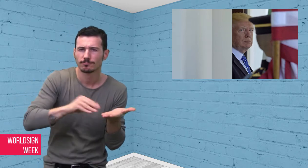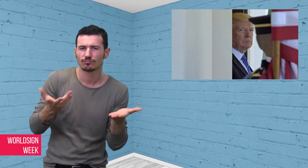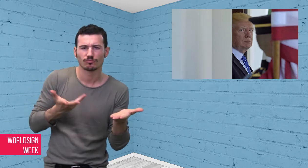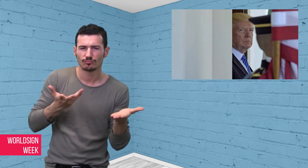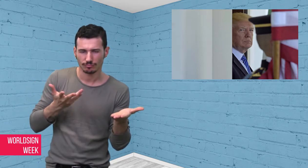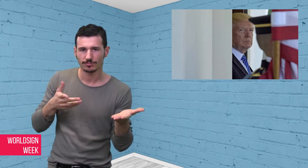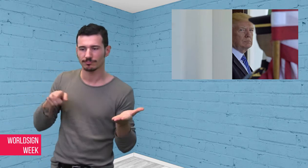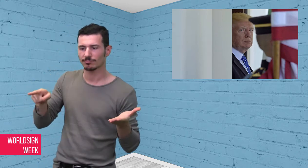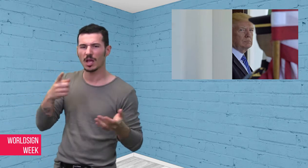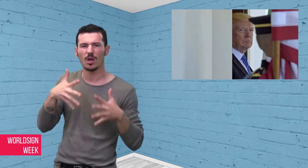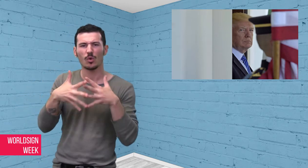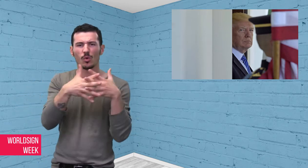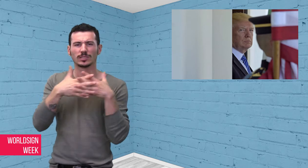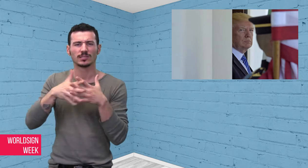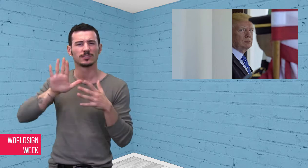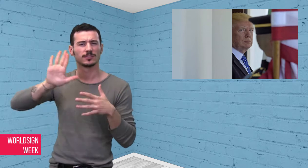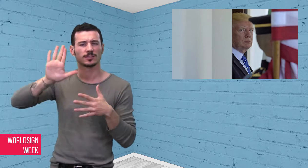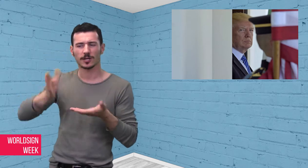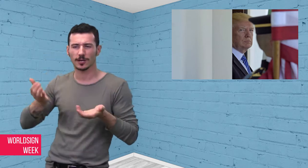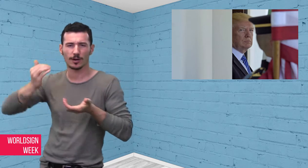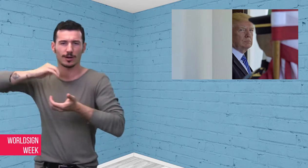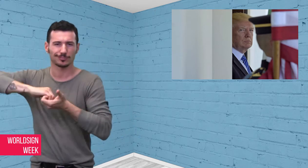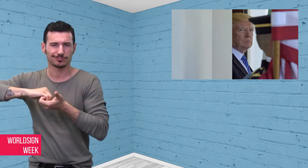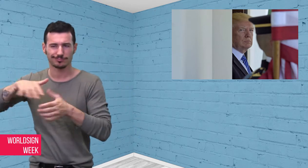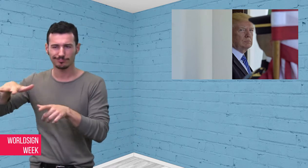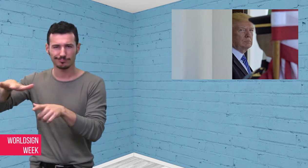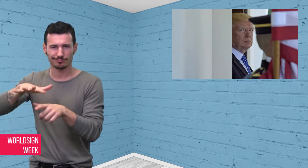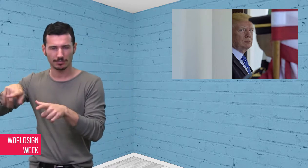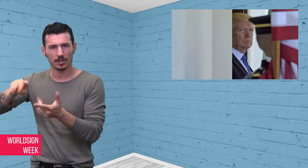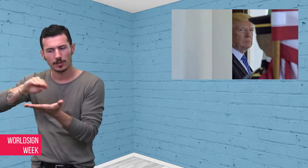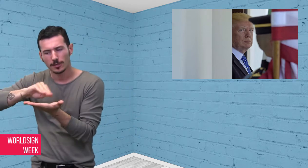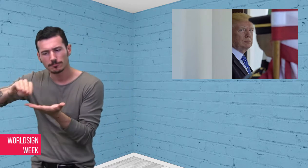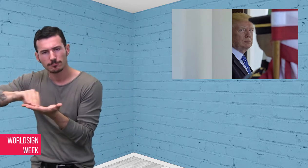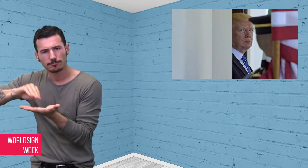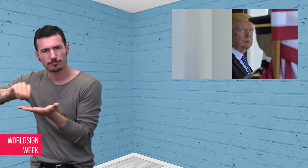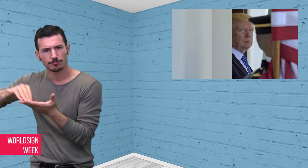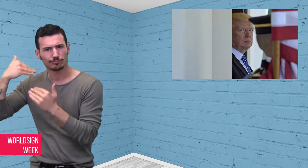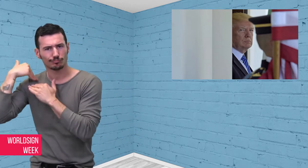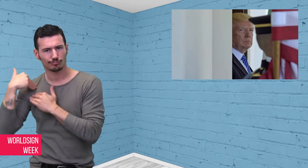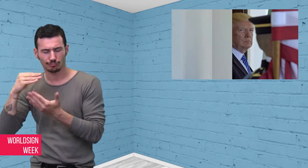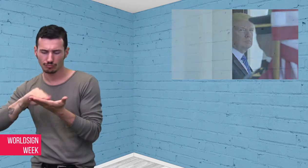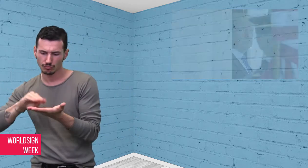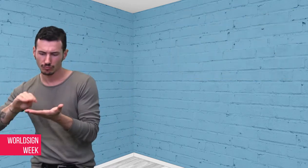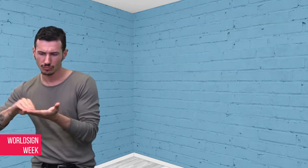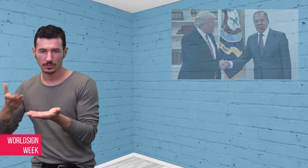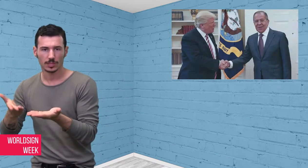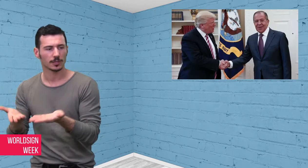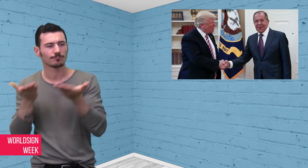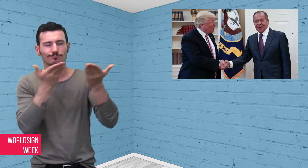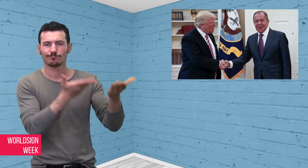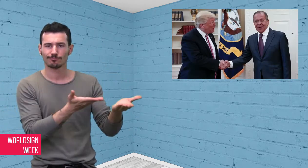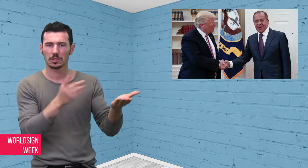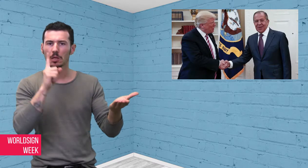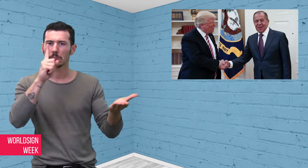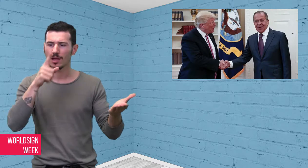grant permission to share it with Russia, but legal experts and the White